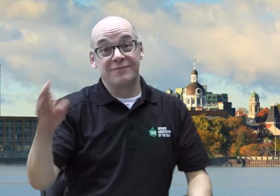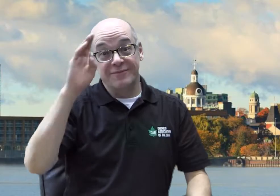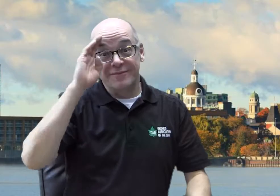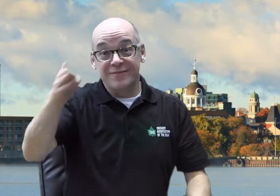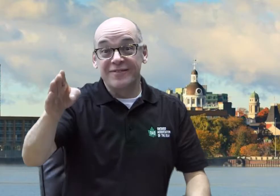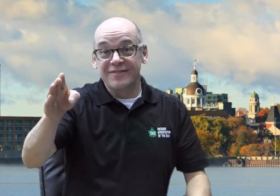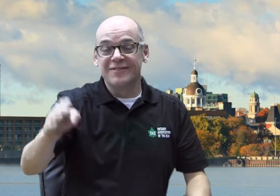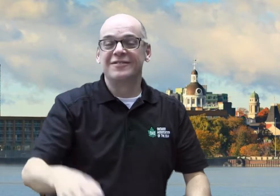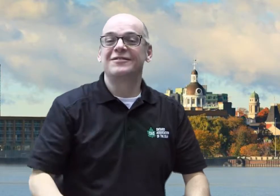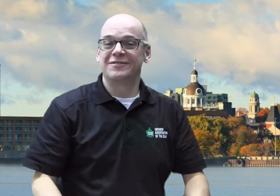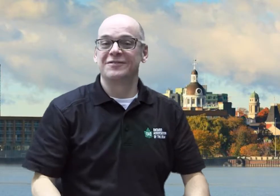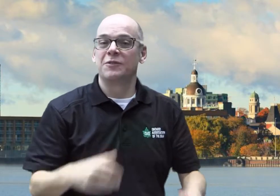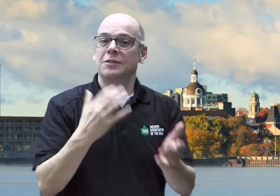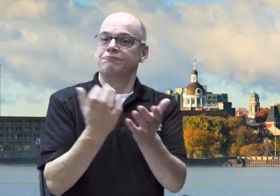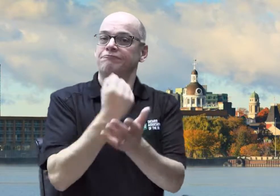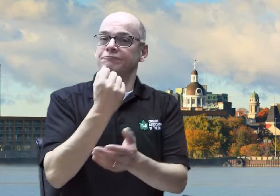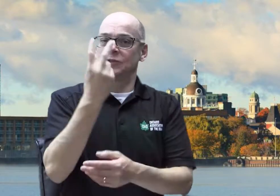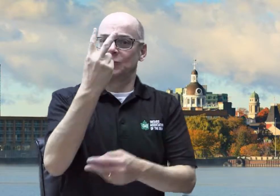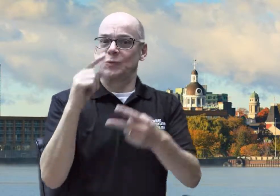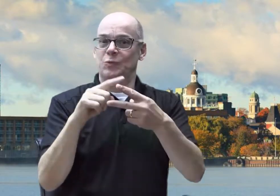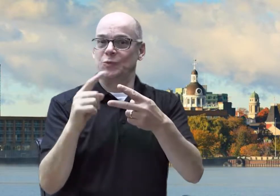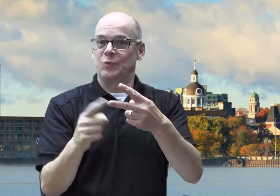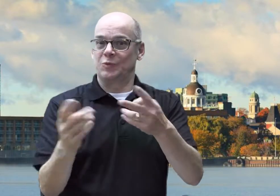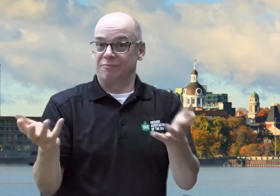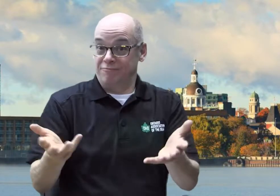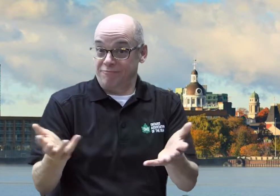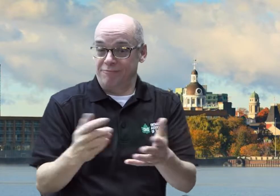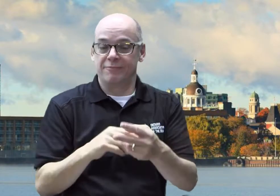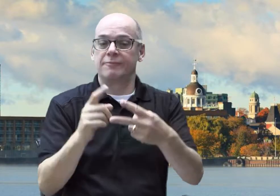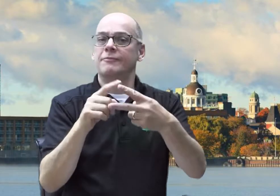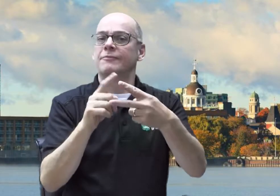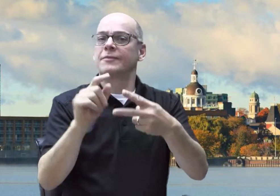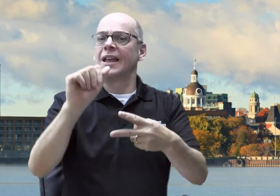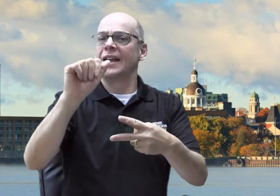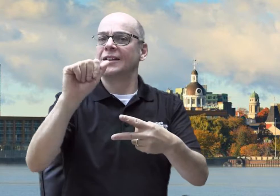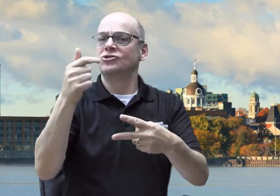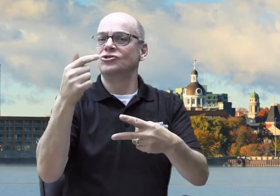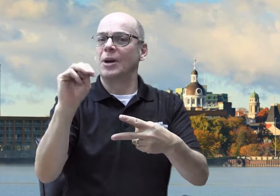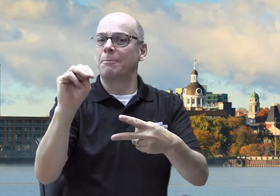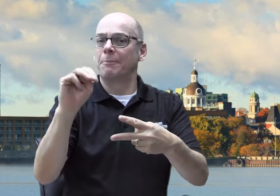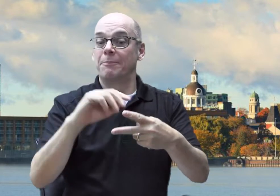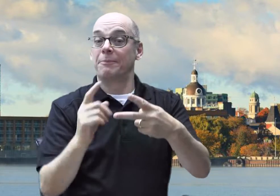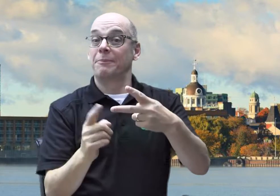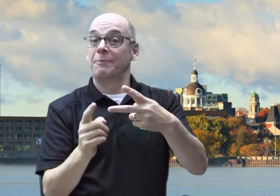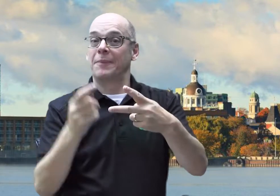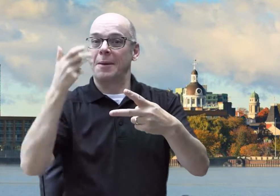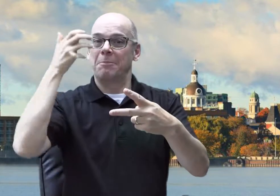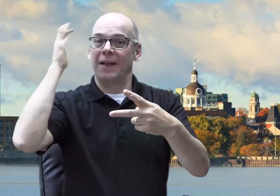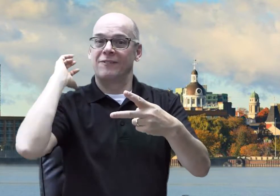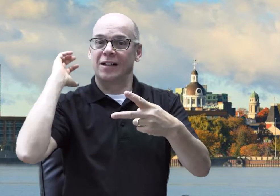Hi! I want to talk about two things today: 1. AGM and 2. Mayfest.